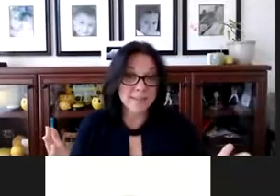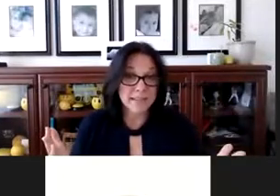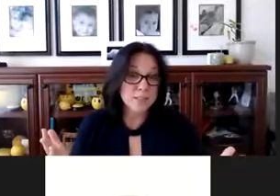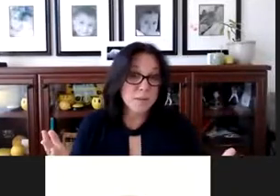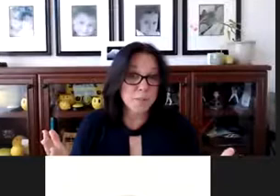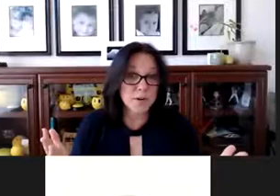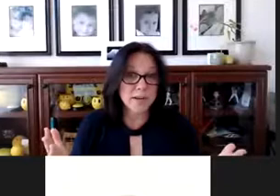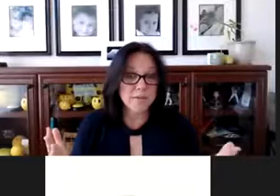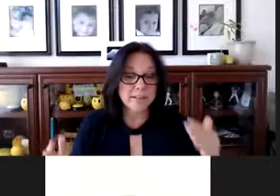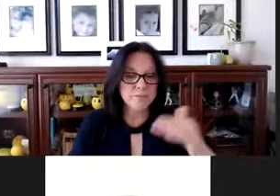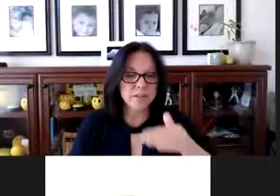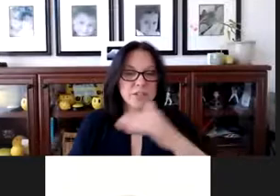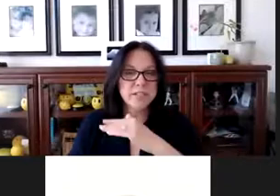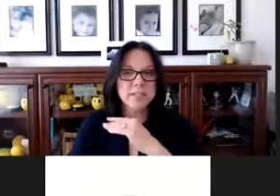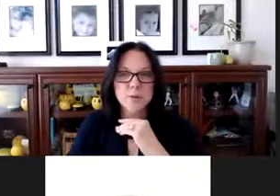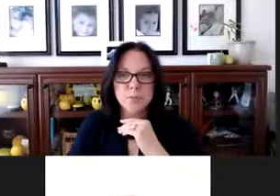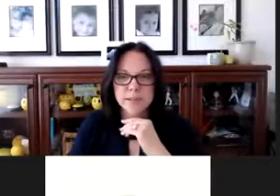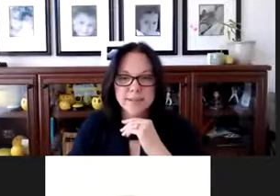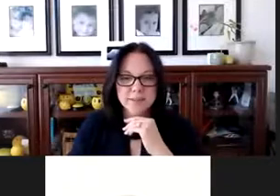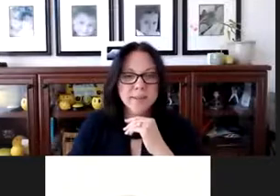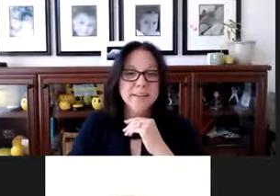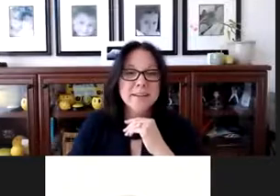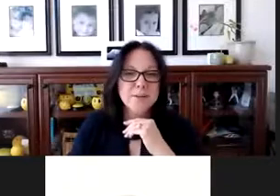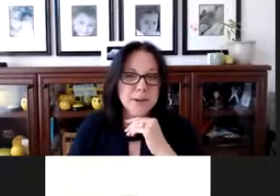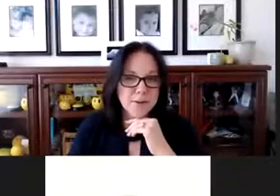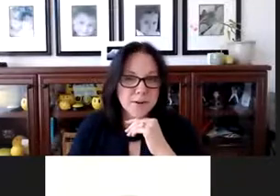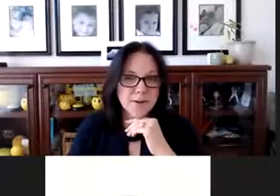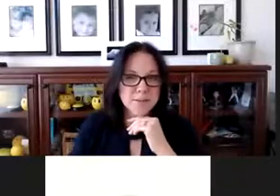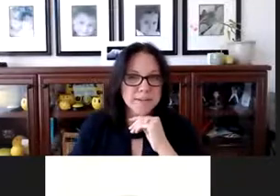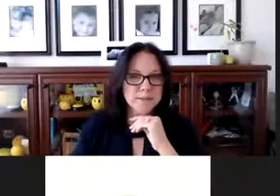that's been pretty effective. But she will be doing that. She might want to correct me or